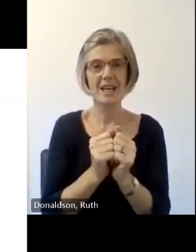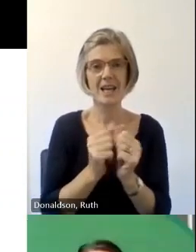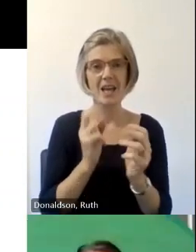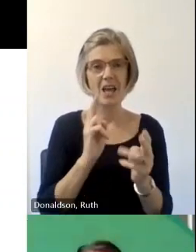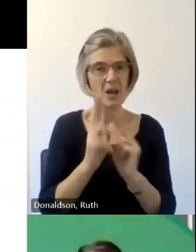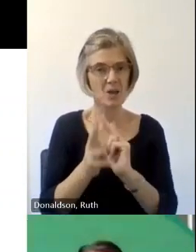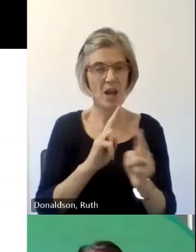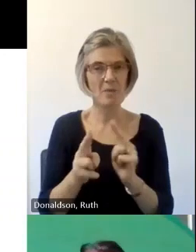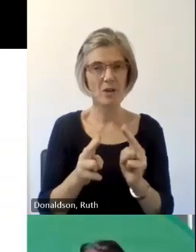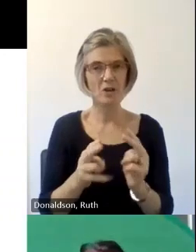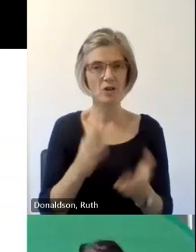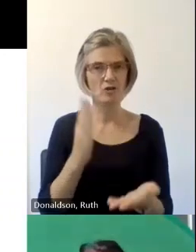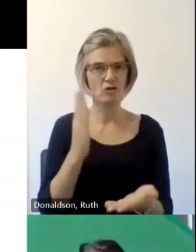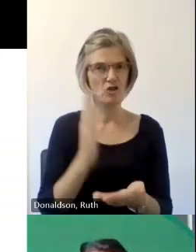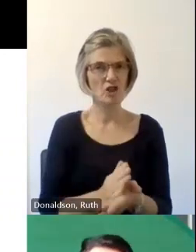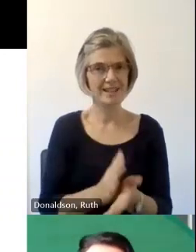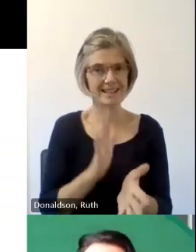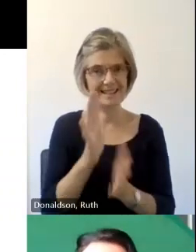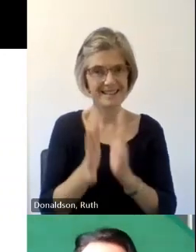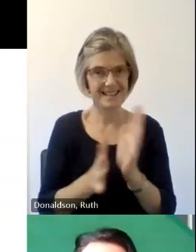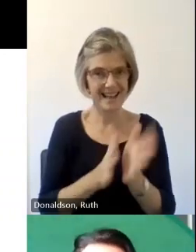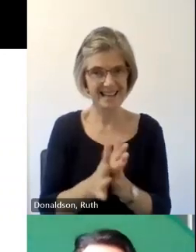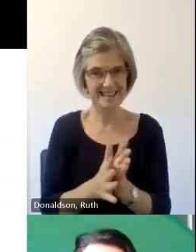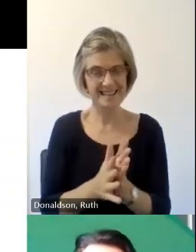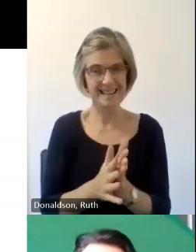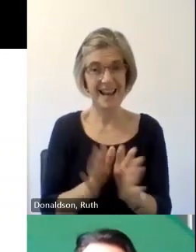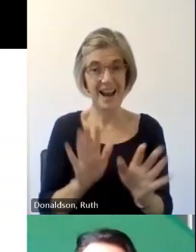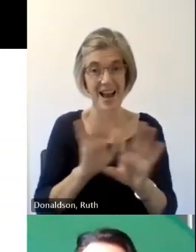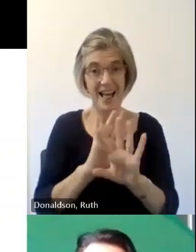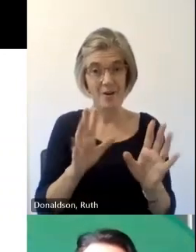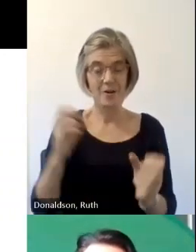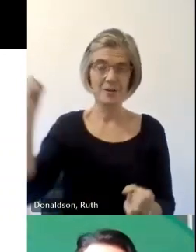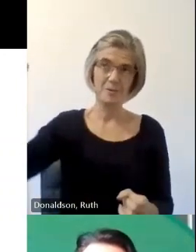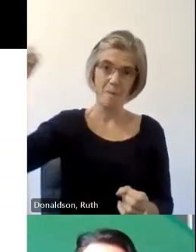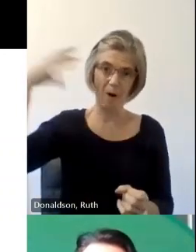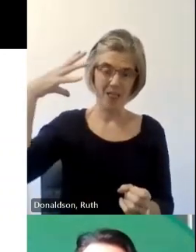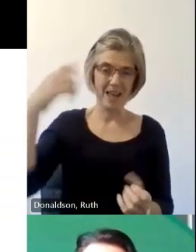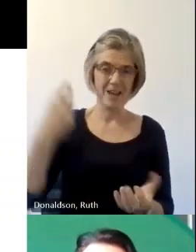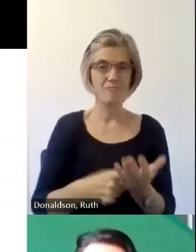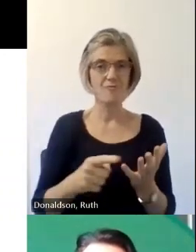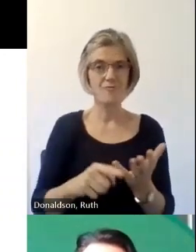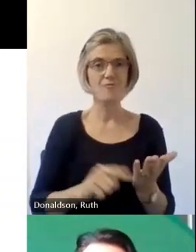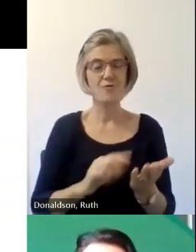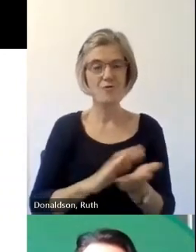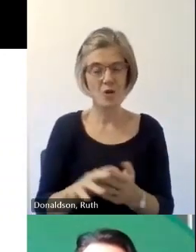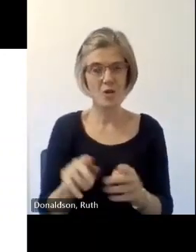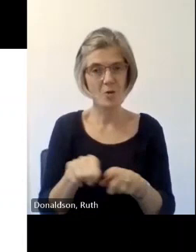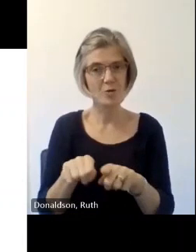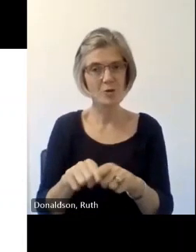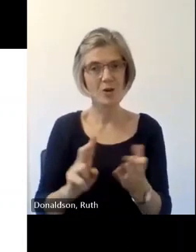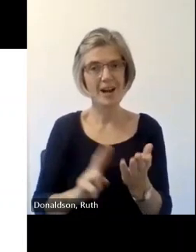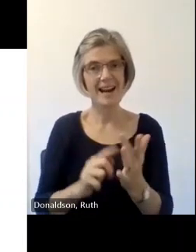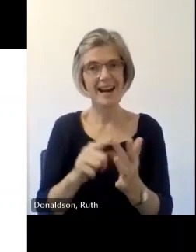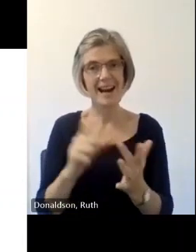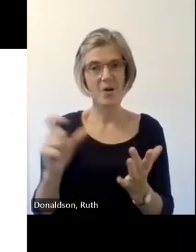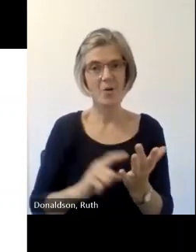see there that they are Spotlight um up at the top so if you are speaking today whether it is